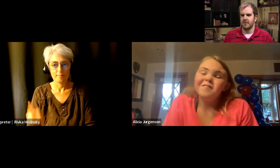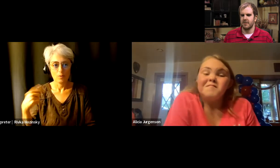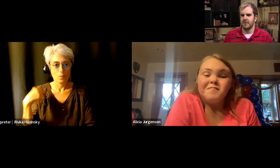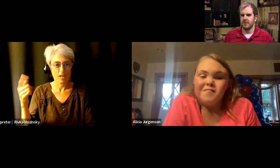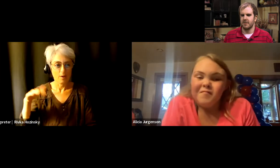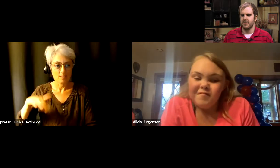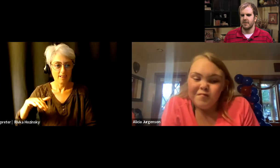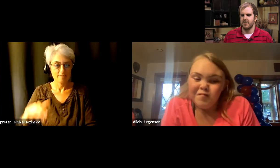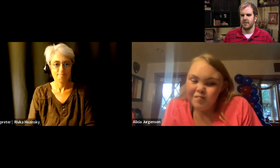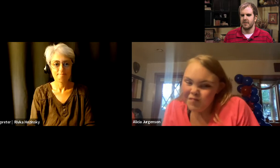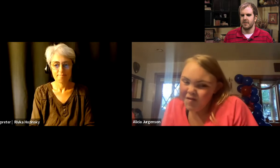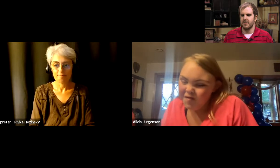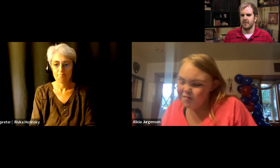Okay.